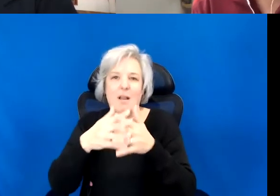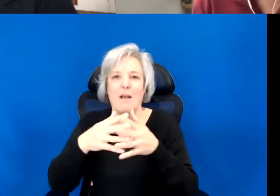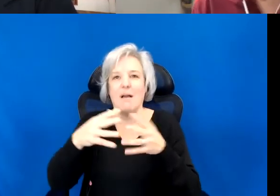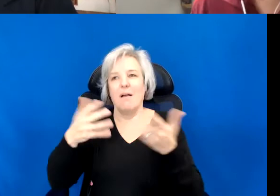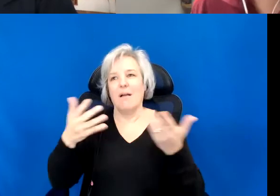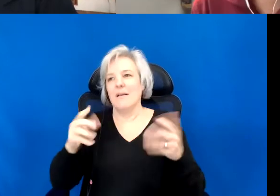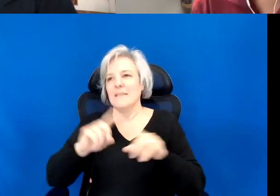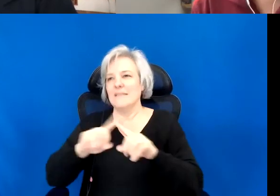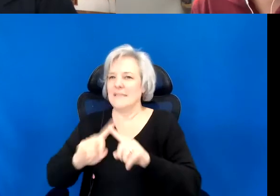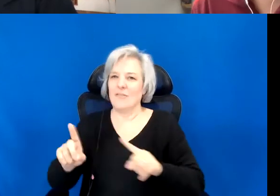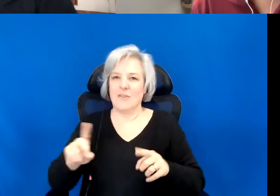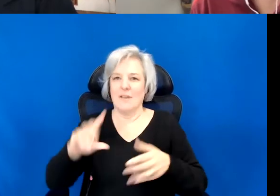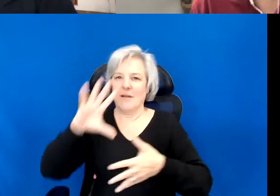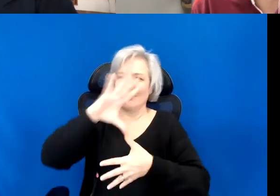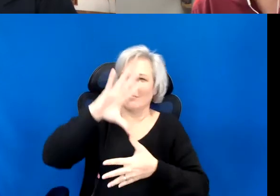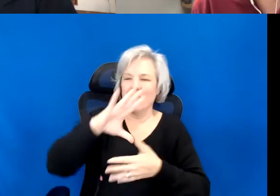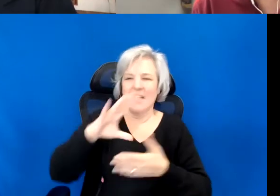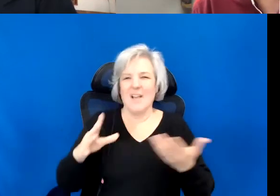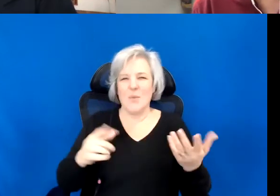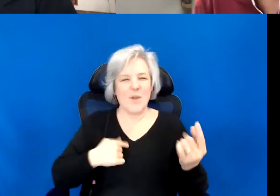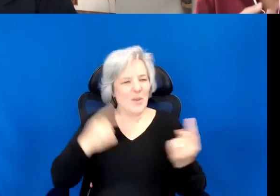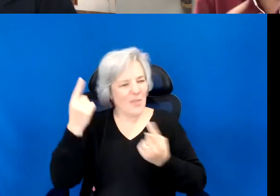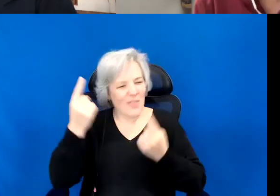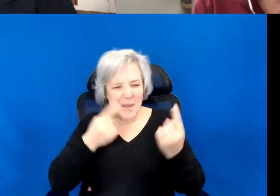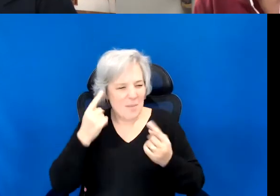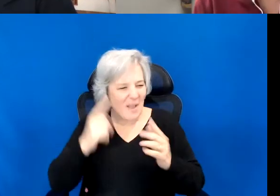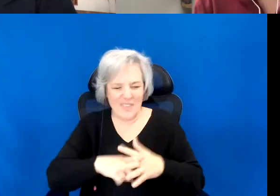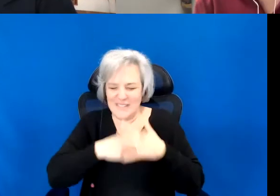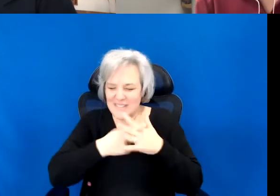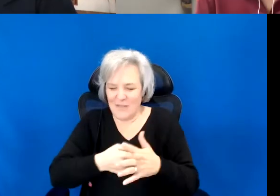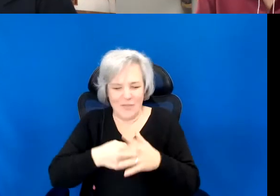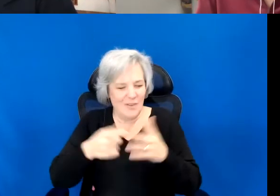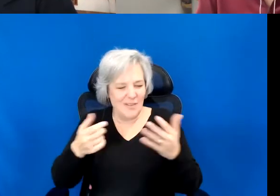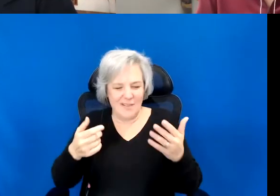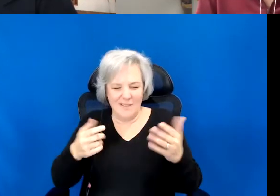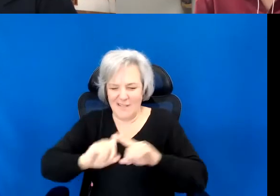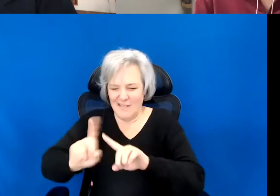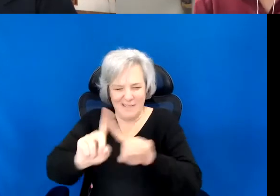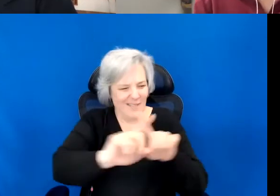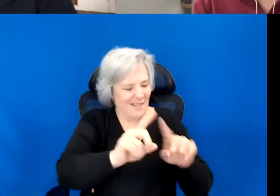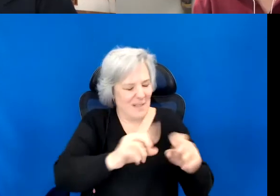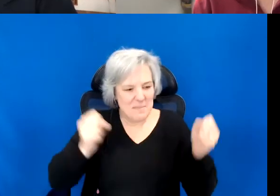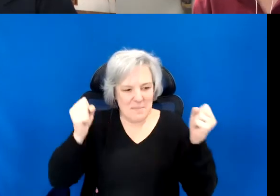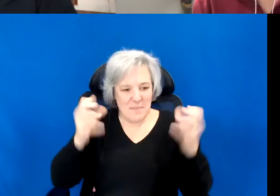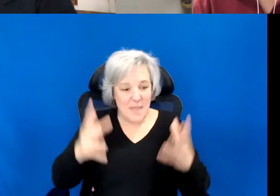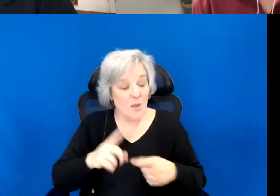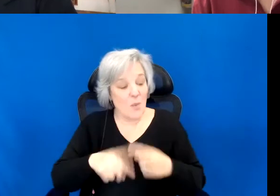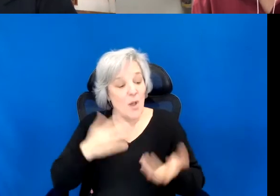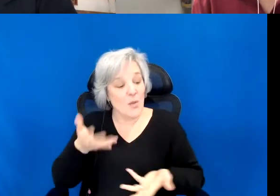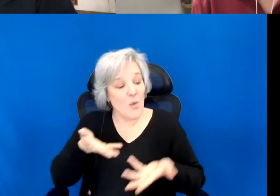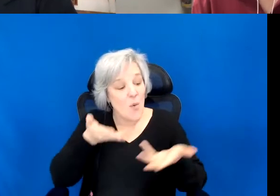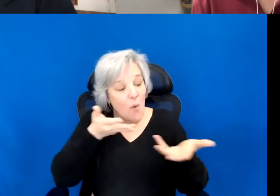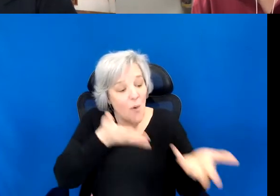I think what you are offering, and the fact that you are offering it to your child, as